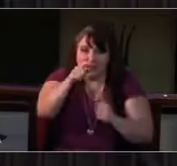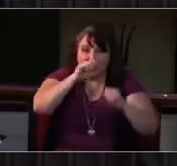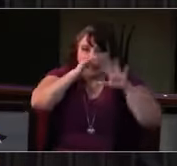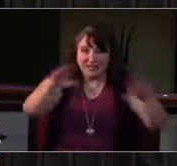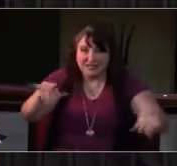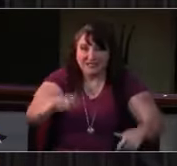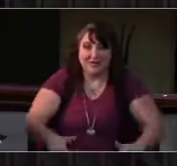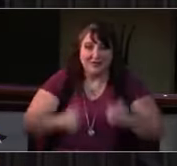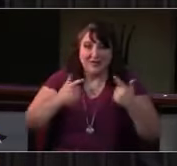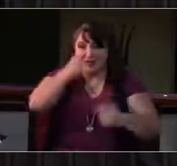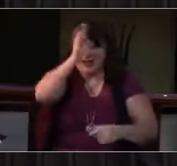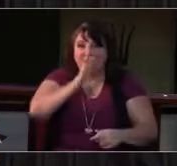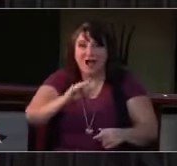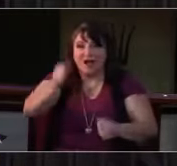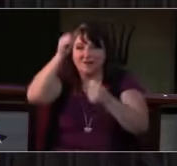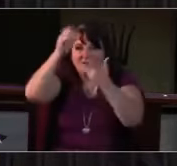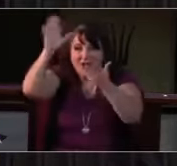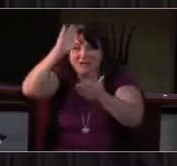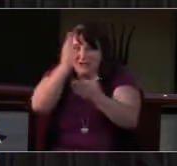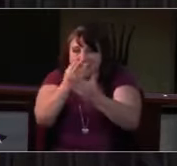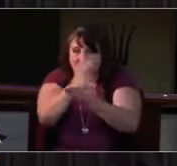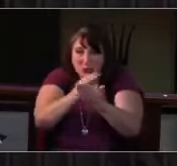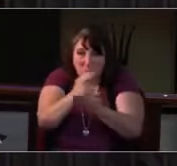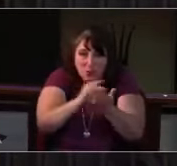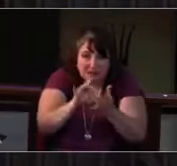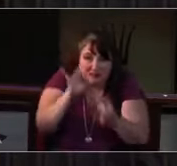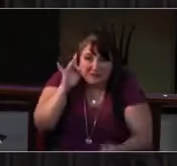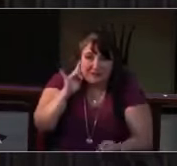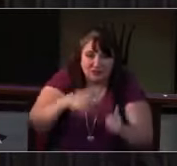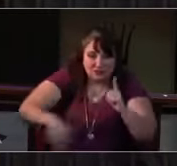in the name of our risen Savior and Lord. Amen.